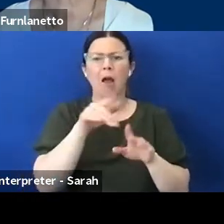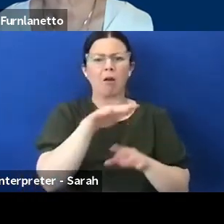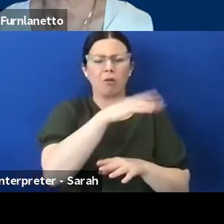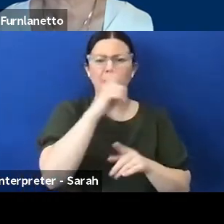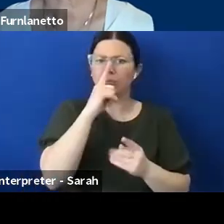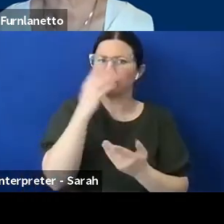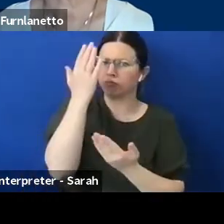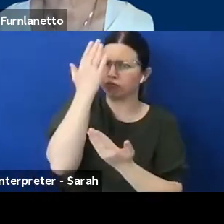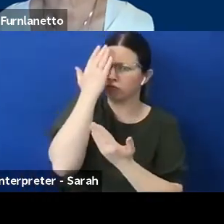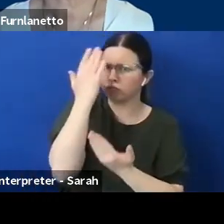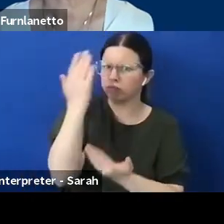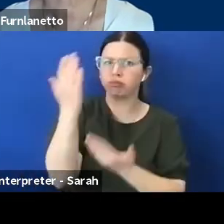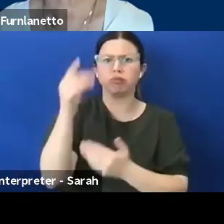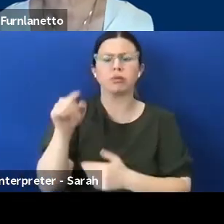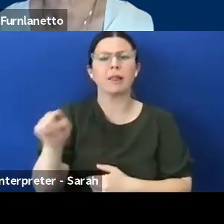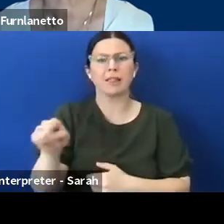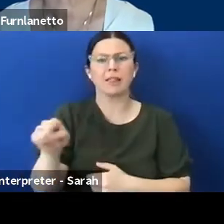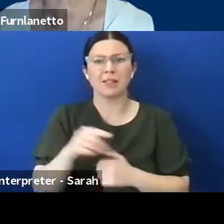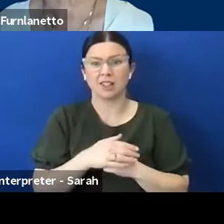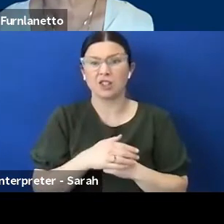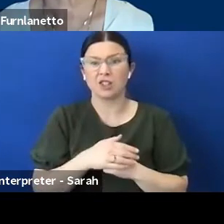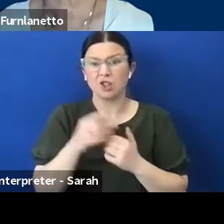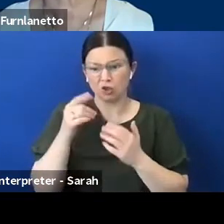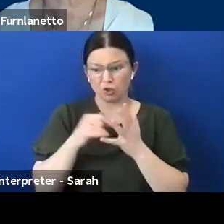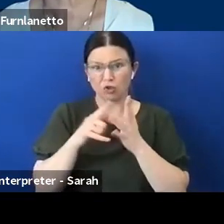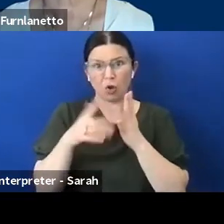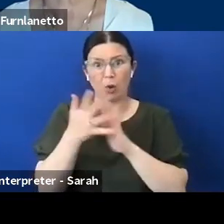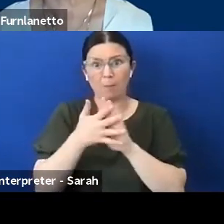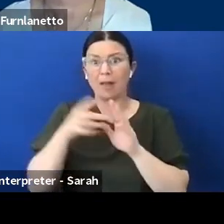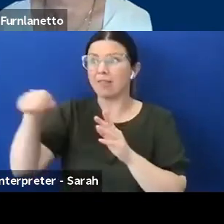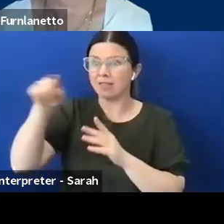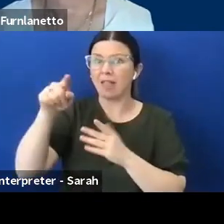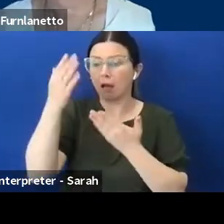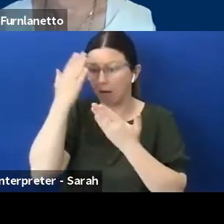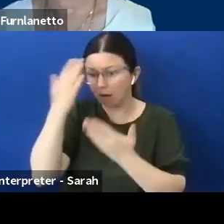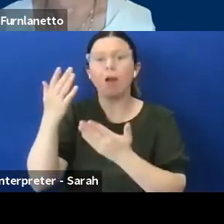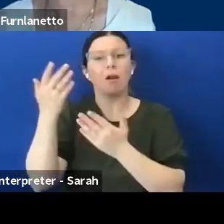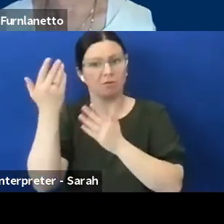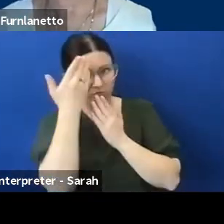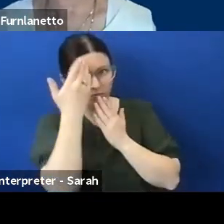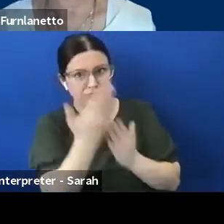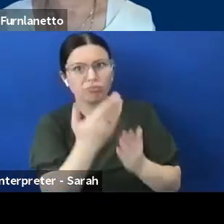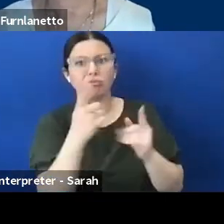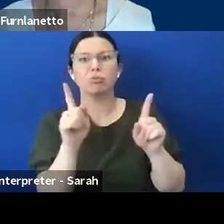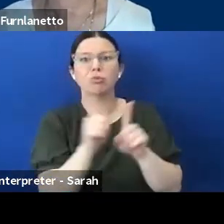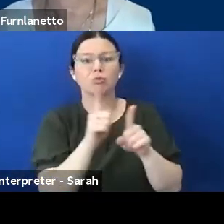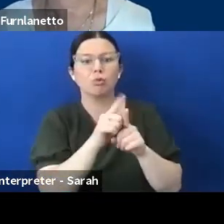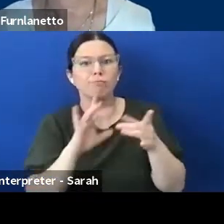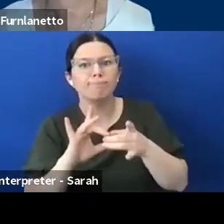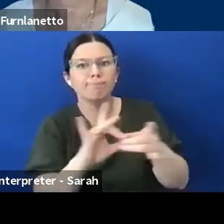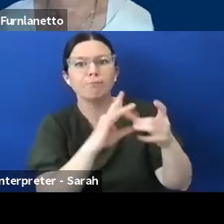building on that regard to engage with communities is would seem like the kind of logical first step,